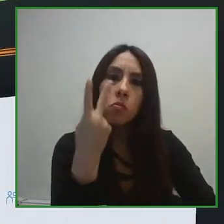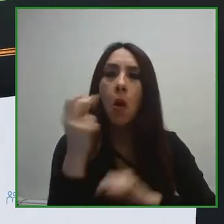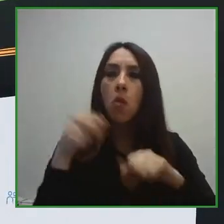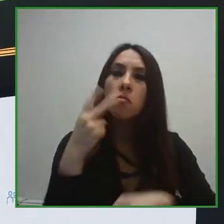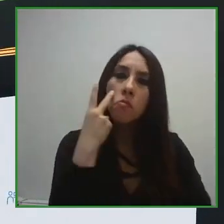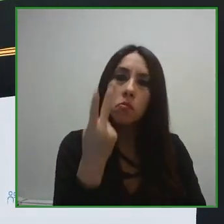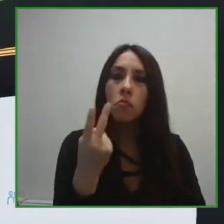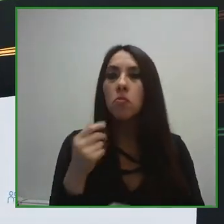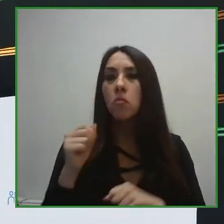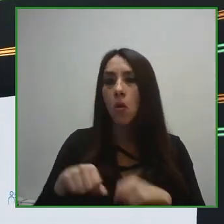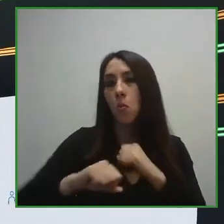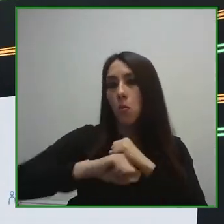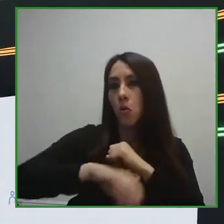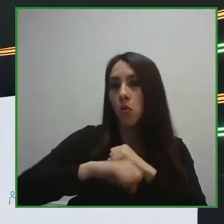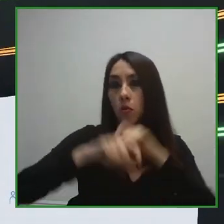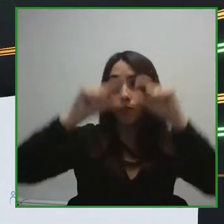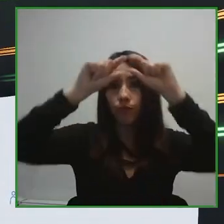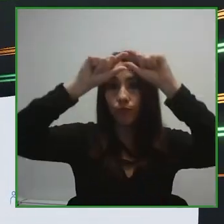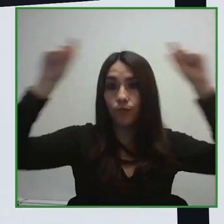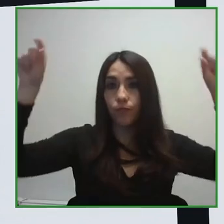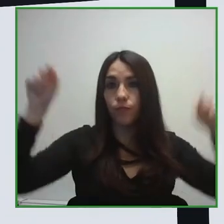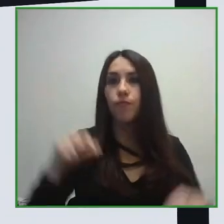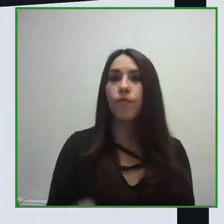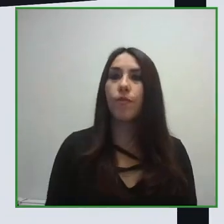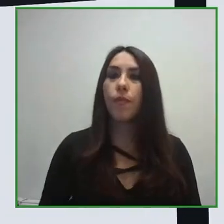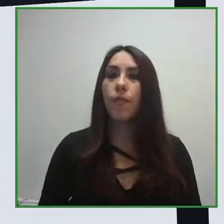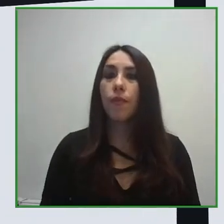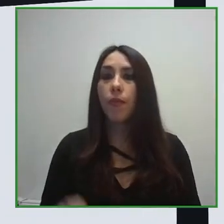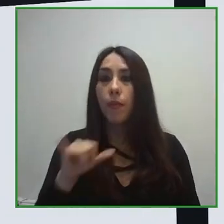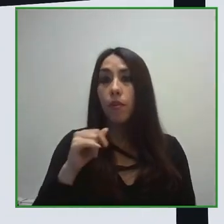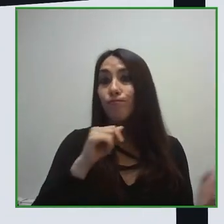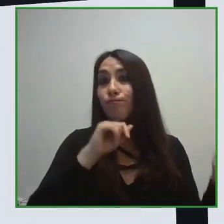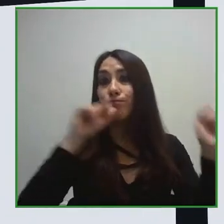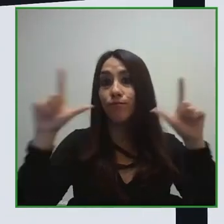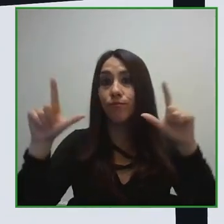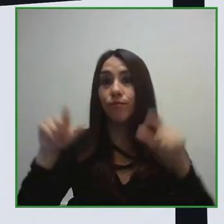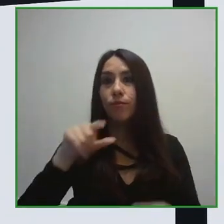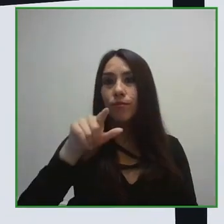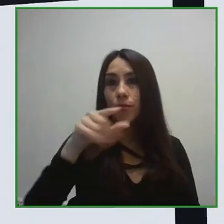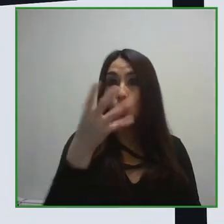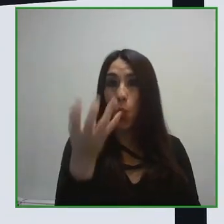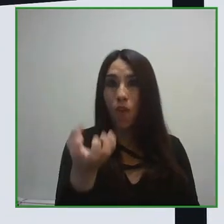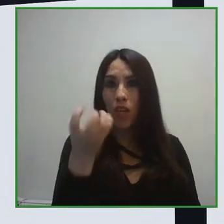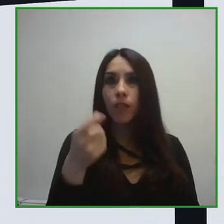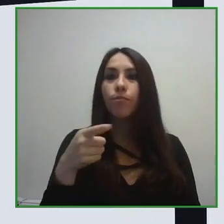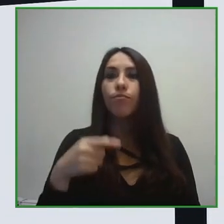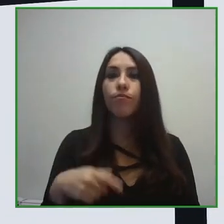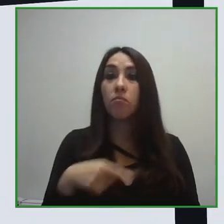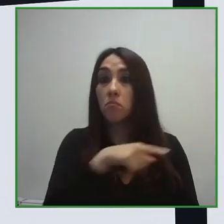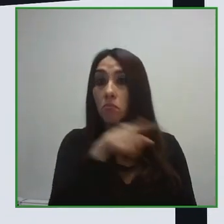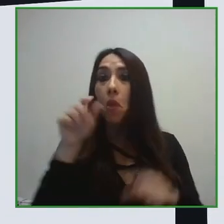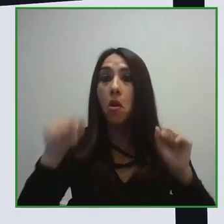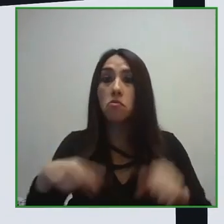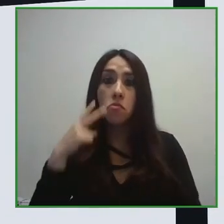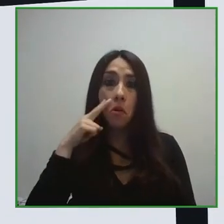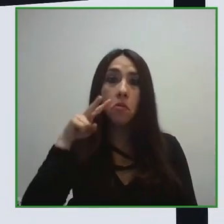along with their material to download for each session. You will also have the possibility to have contact with those